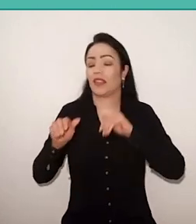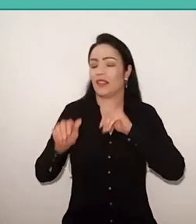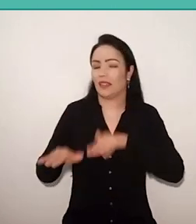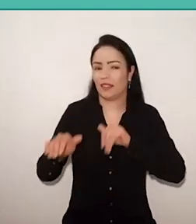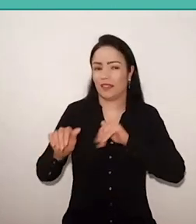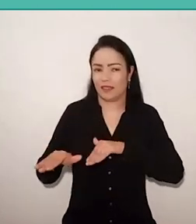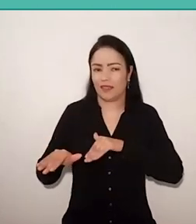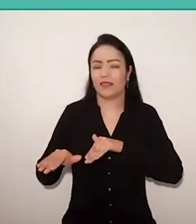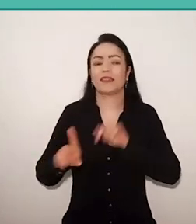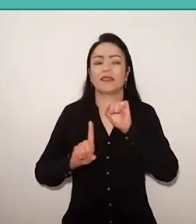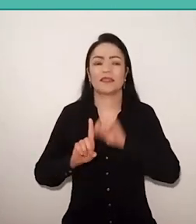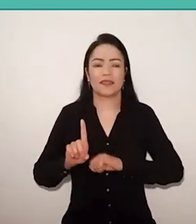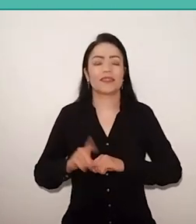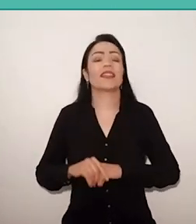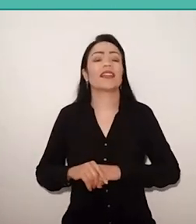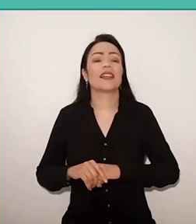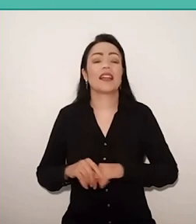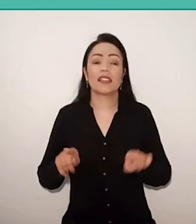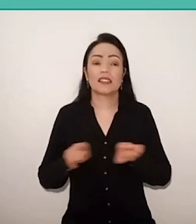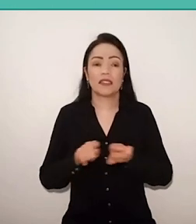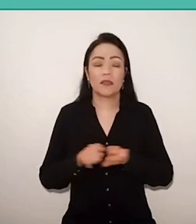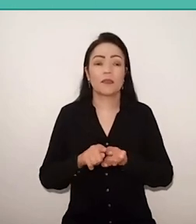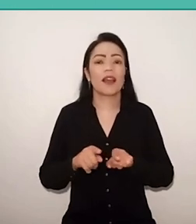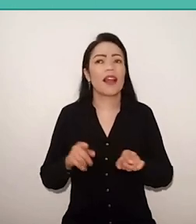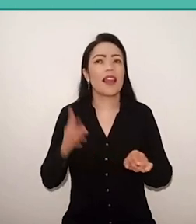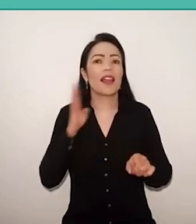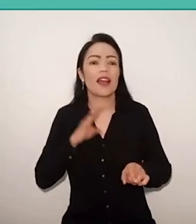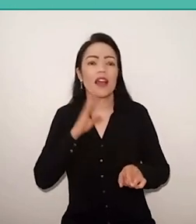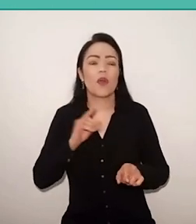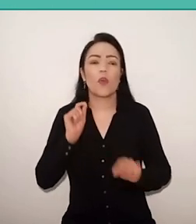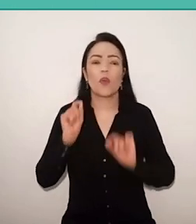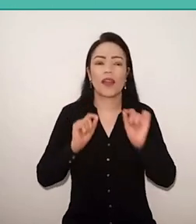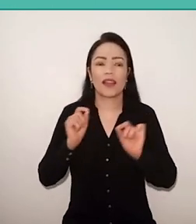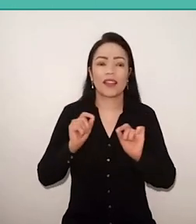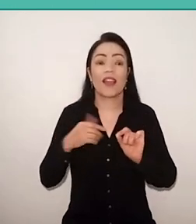and the happy coincidence it's the birthday, or better, the centenary of Paulo Freire.